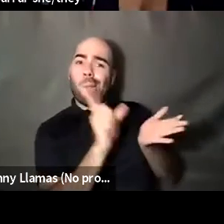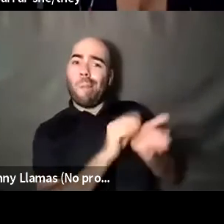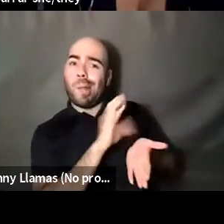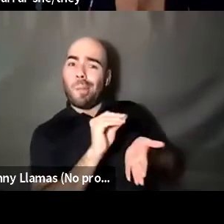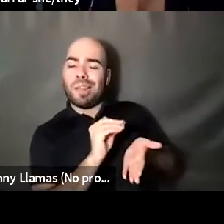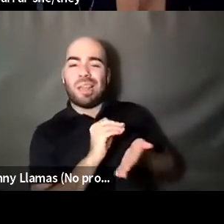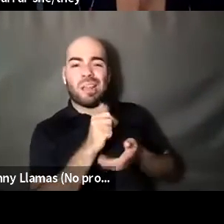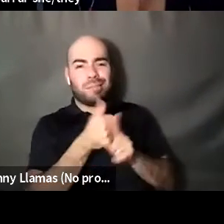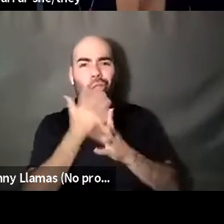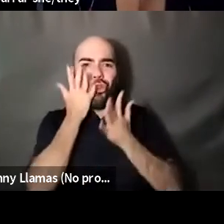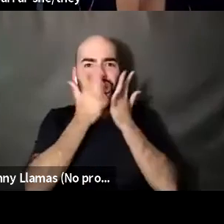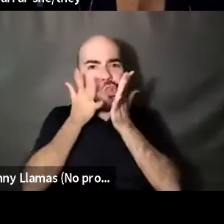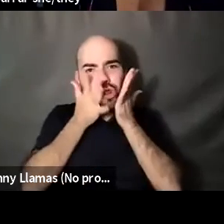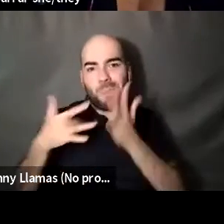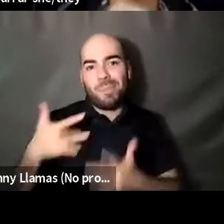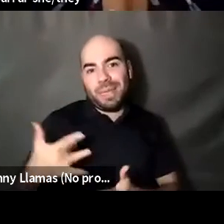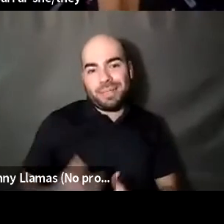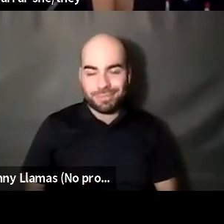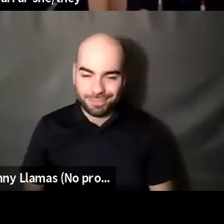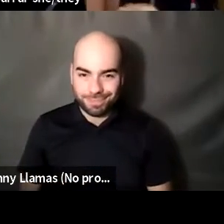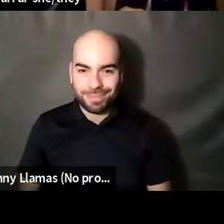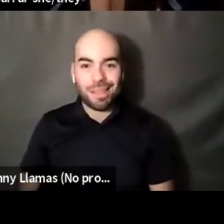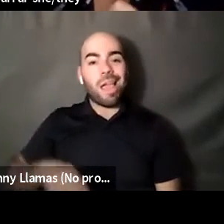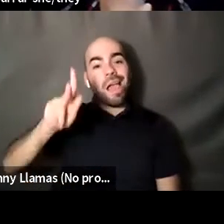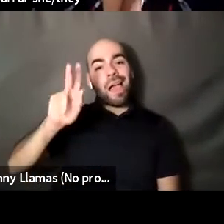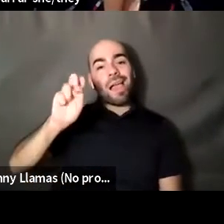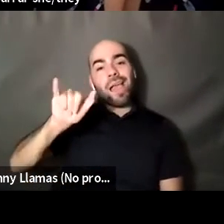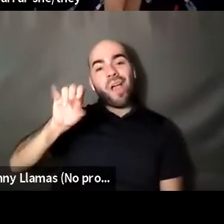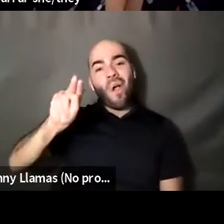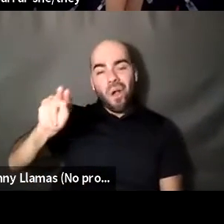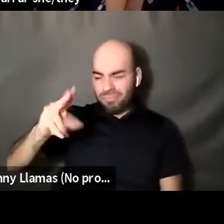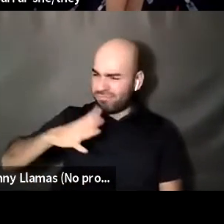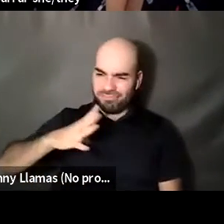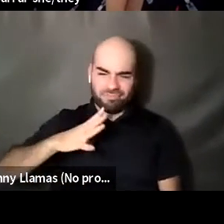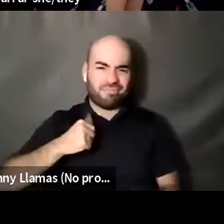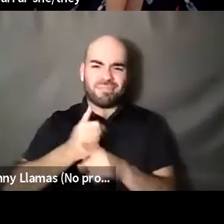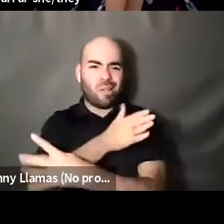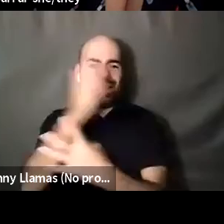Kenyon Farrow (he/him/his): At the right so we can pick up with that after the break if other folks want to talk about Brontez Purnell: We really can Yeah.